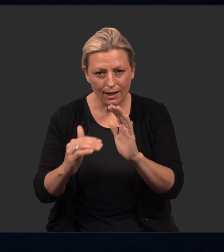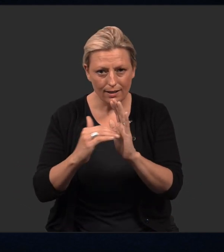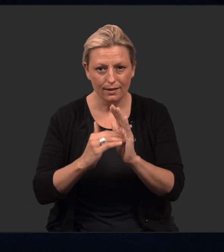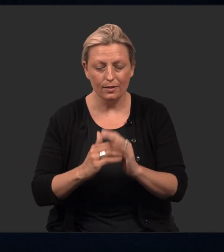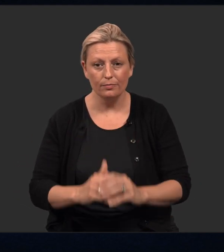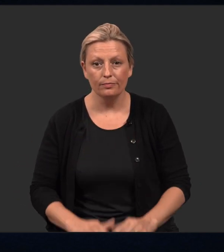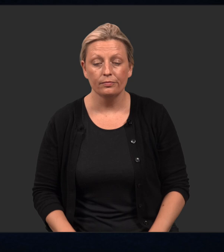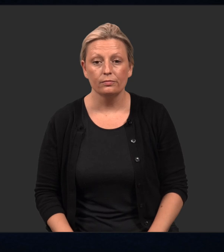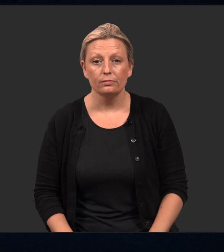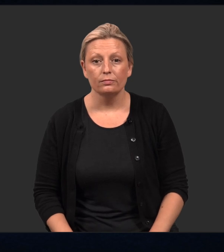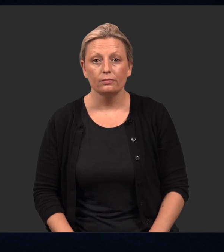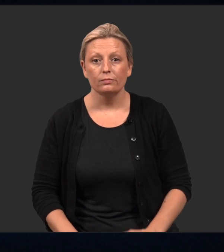Let’s try again.